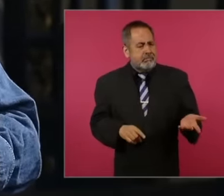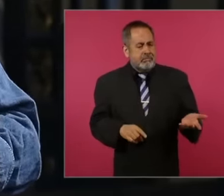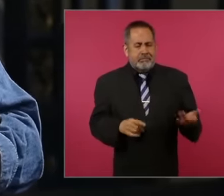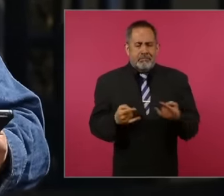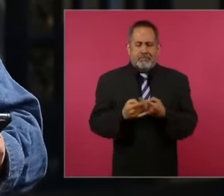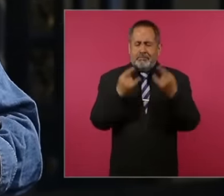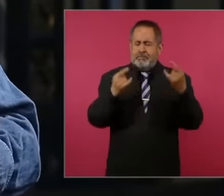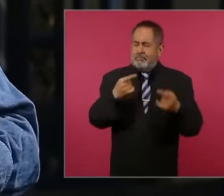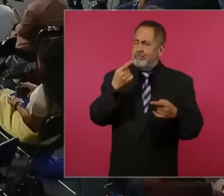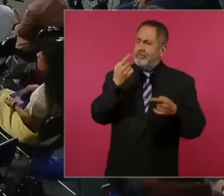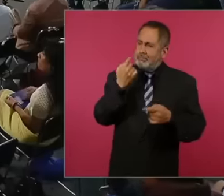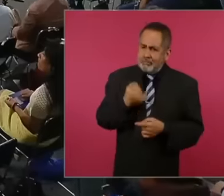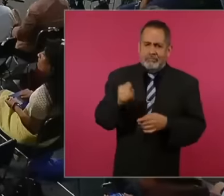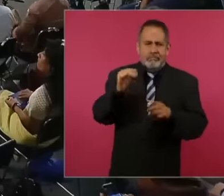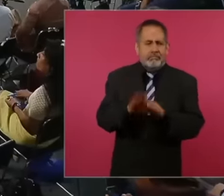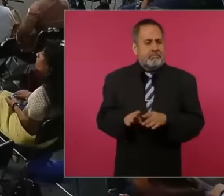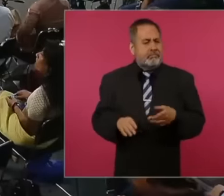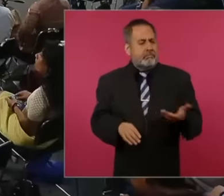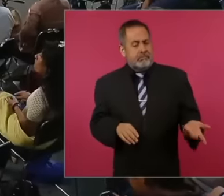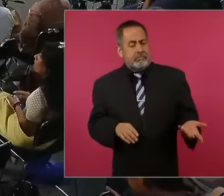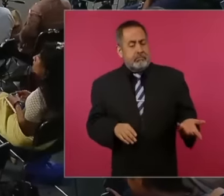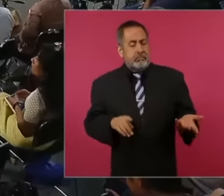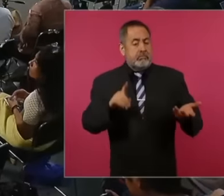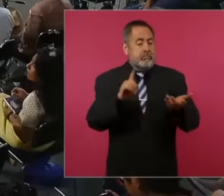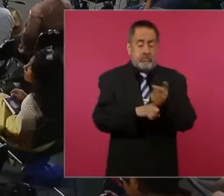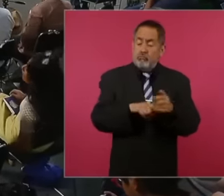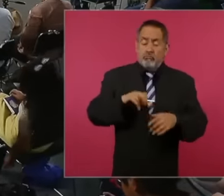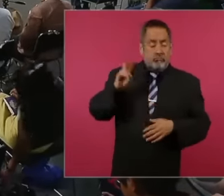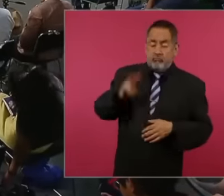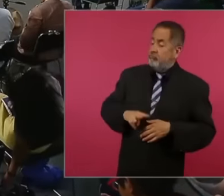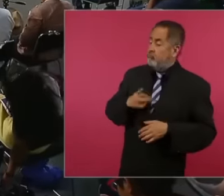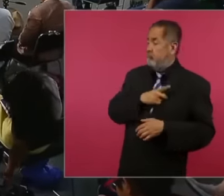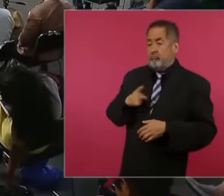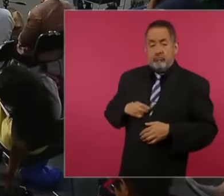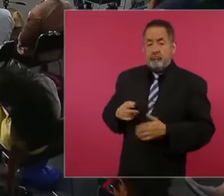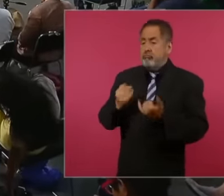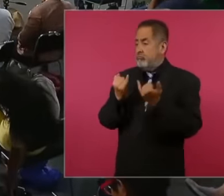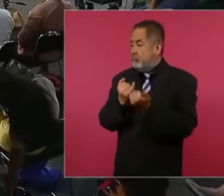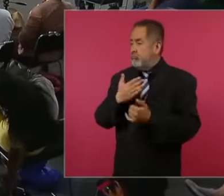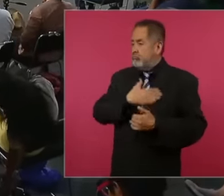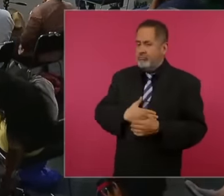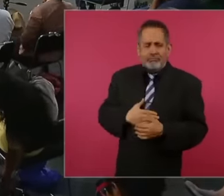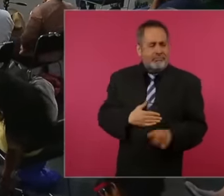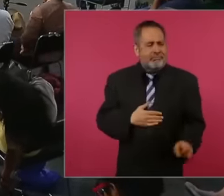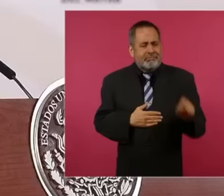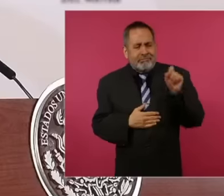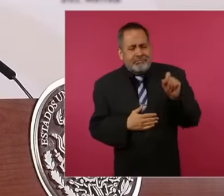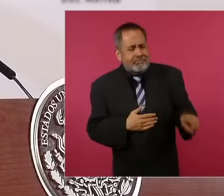now they want to elect themselves as democrats, no, when really, well, well done, no, no, there